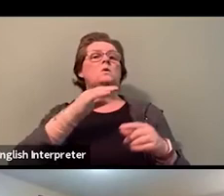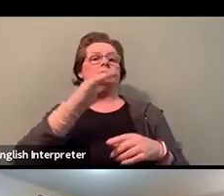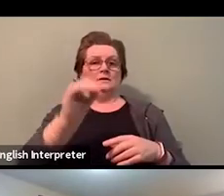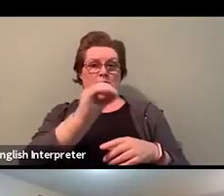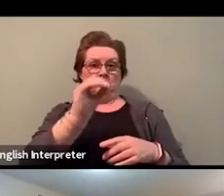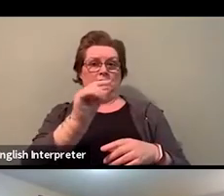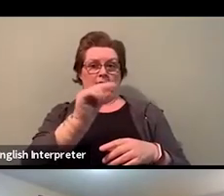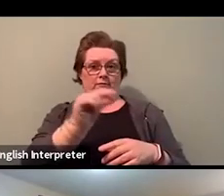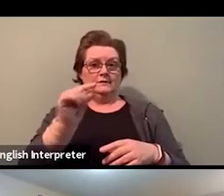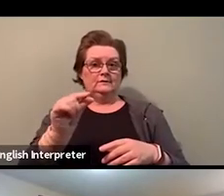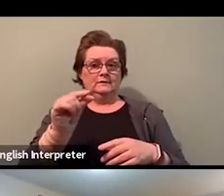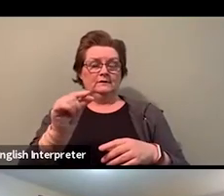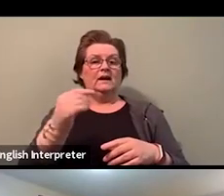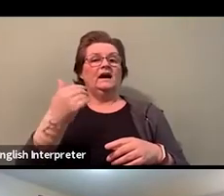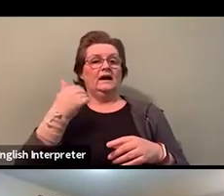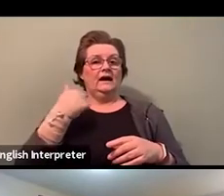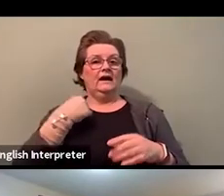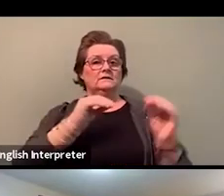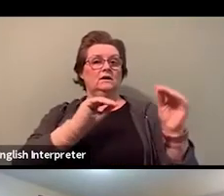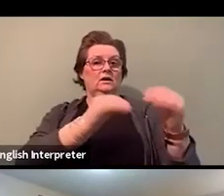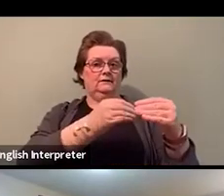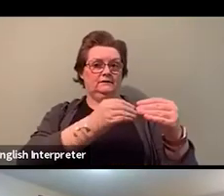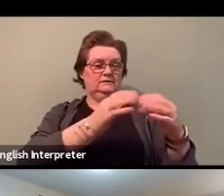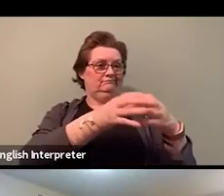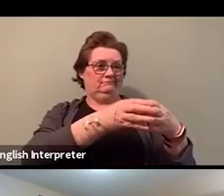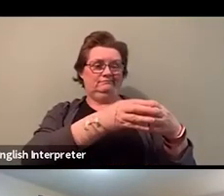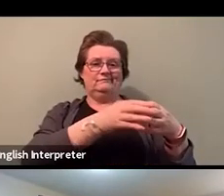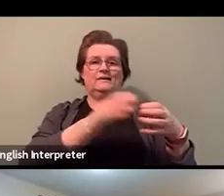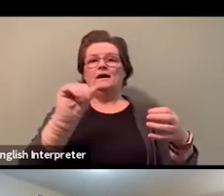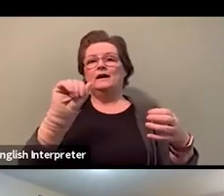That is a skeleton, you know.